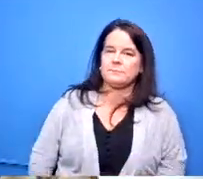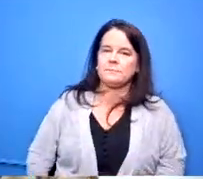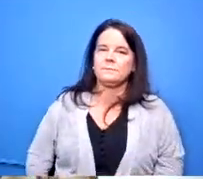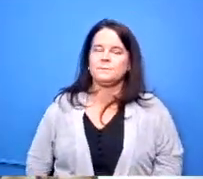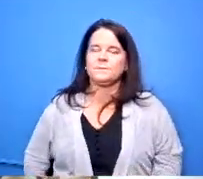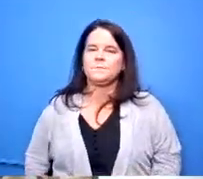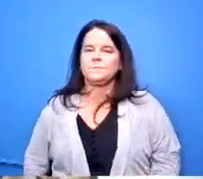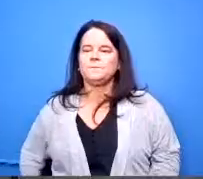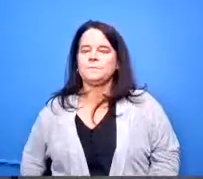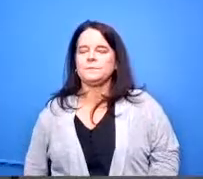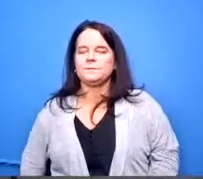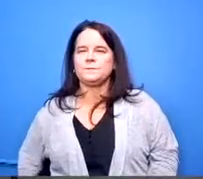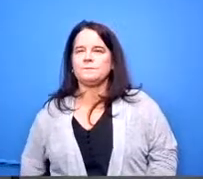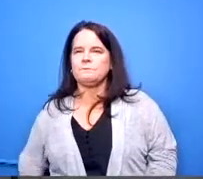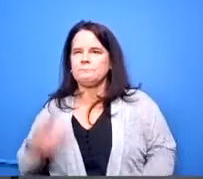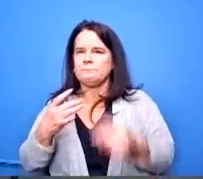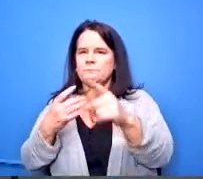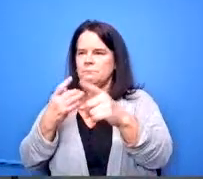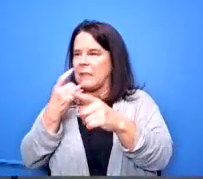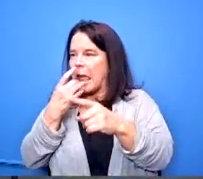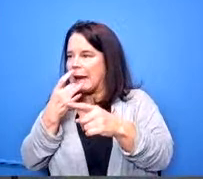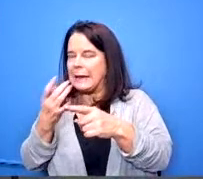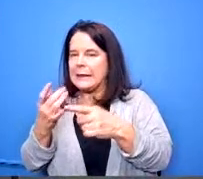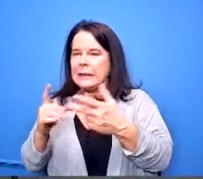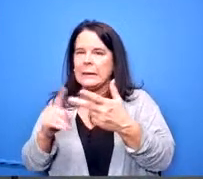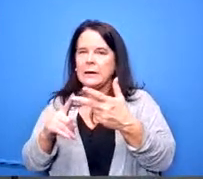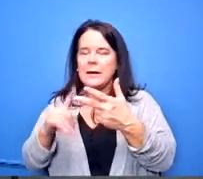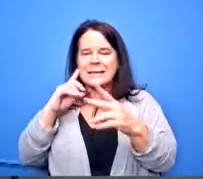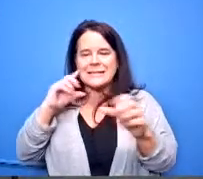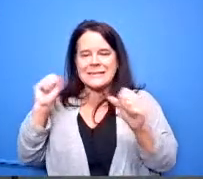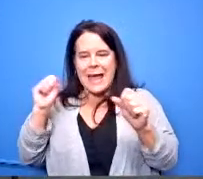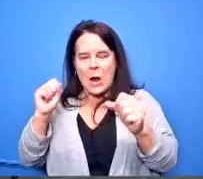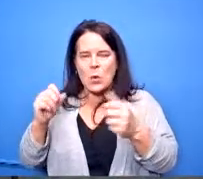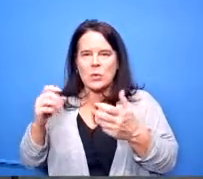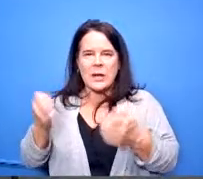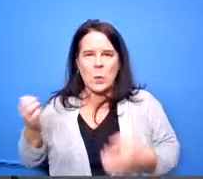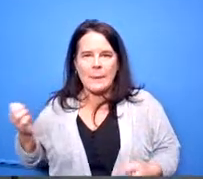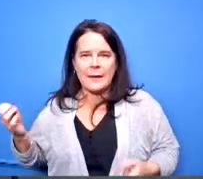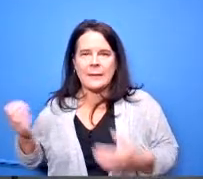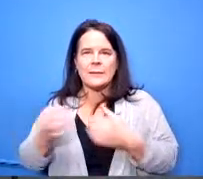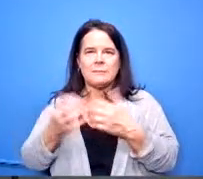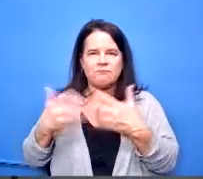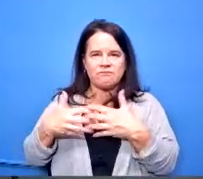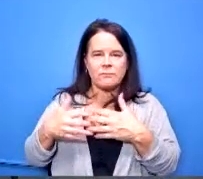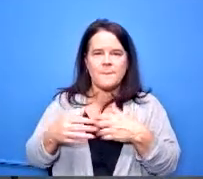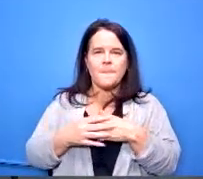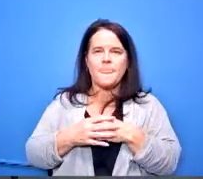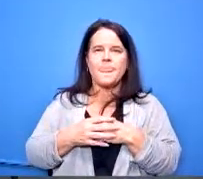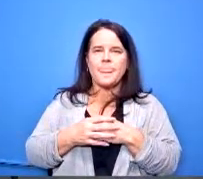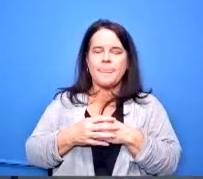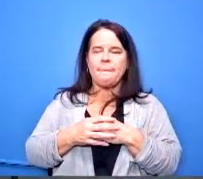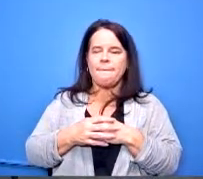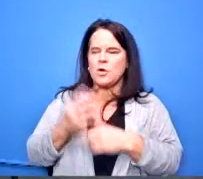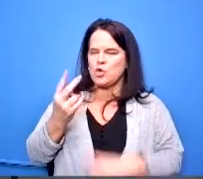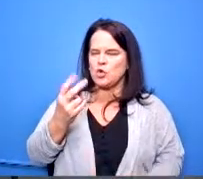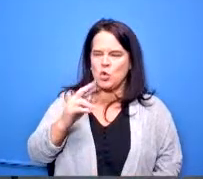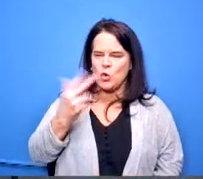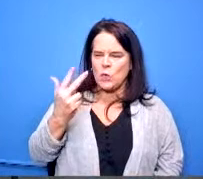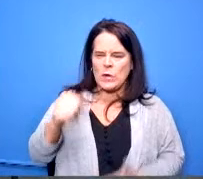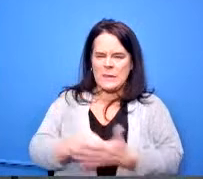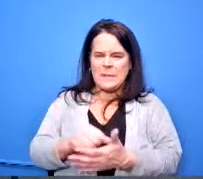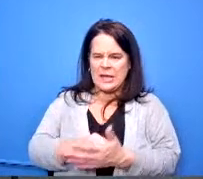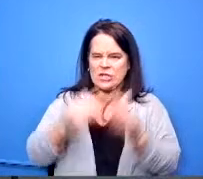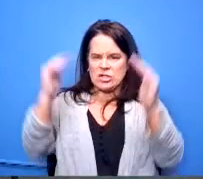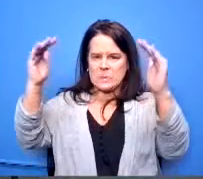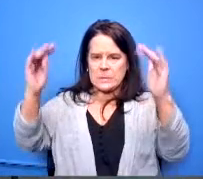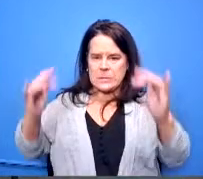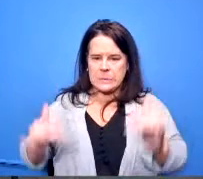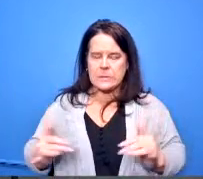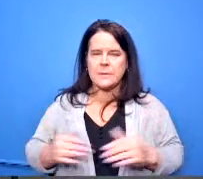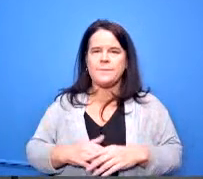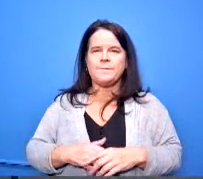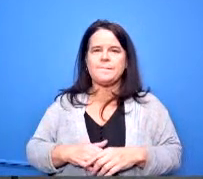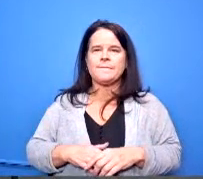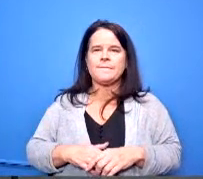lighting sound equipment so it's it's a two three page thing at least the so i'll share that out